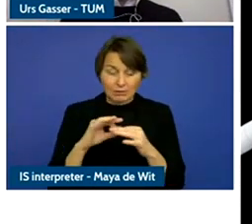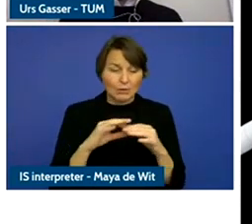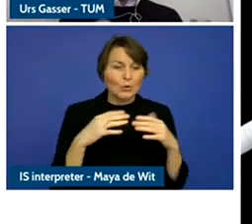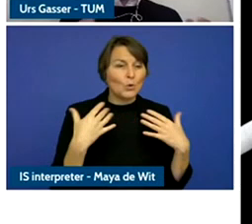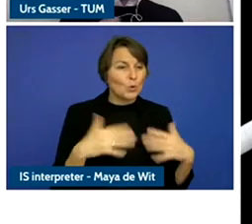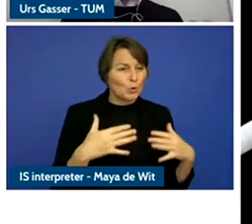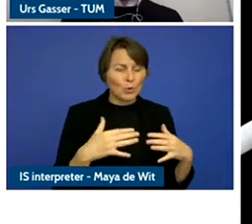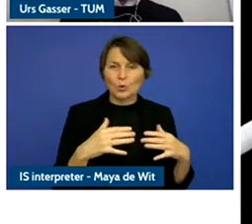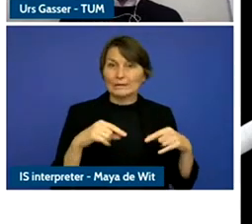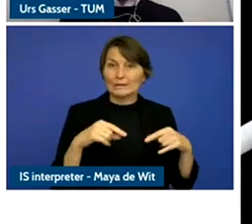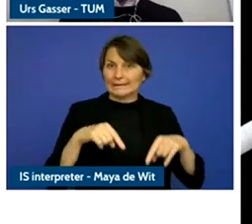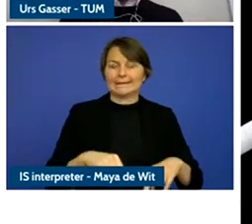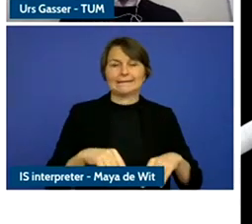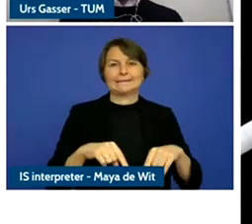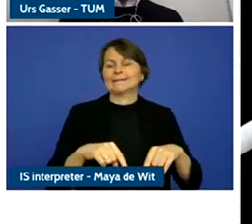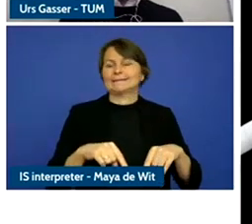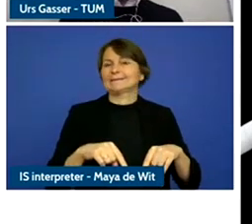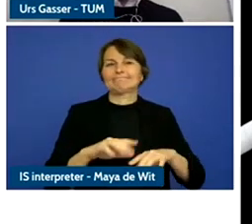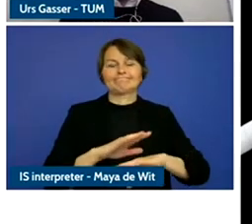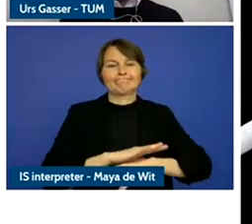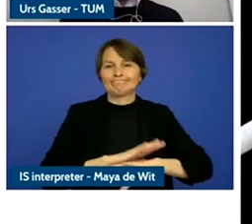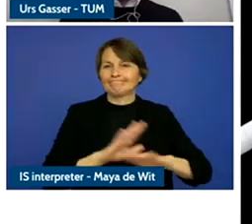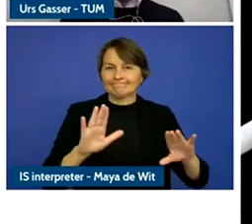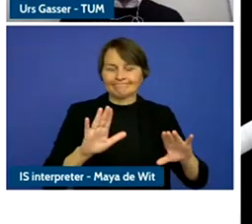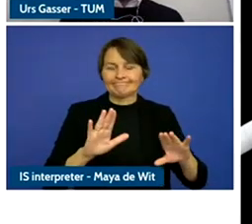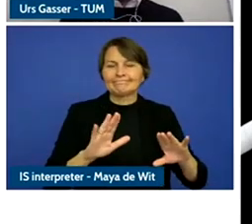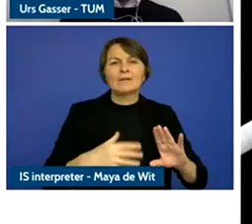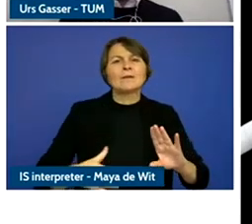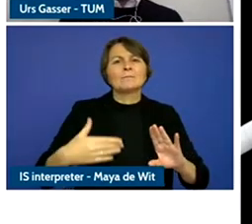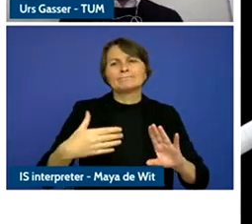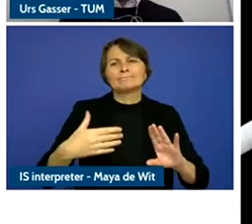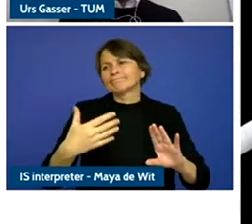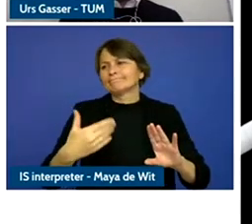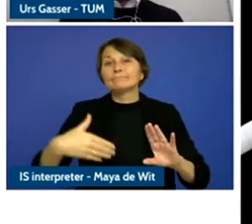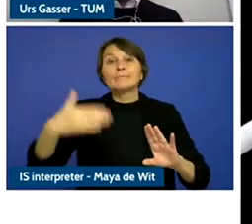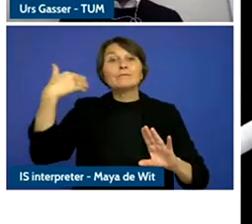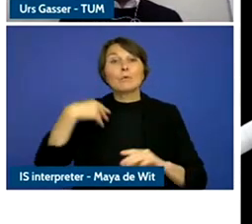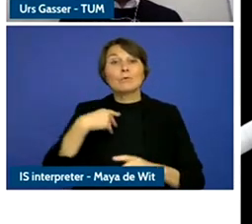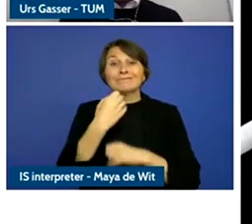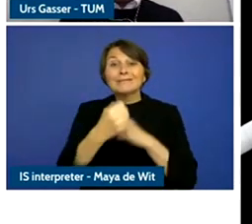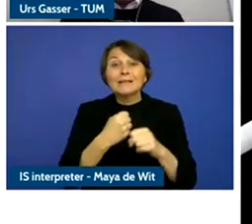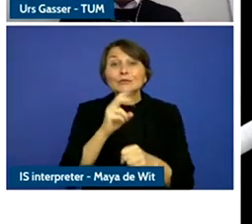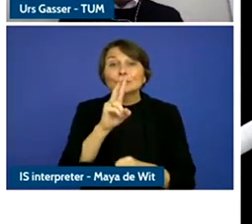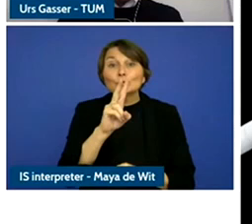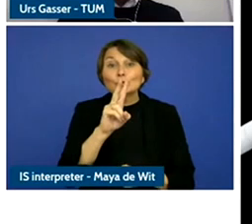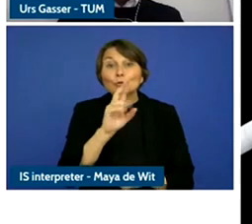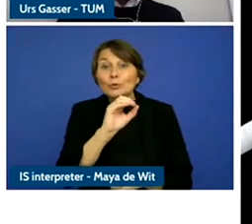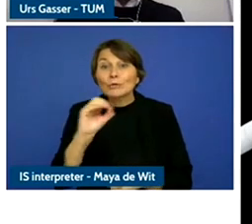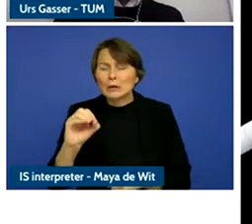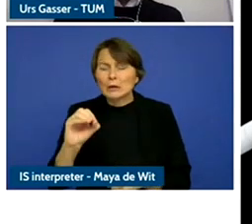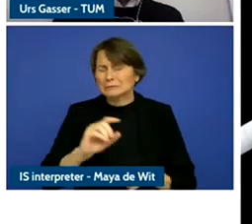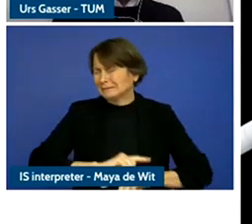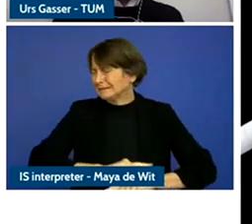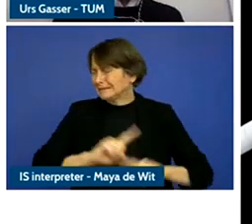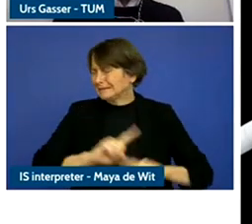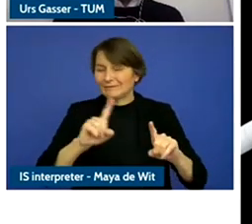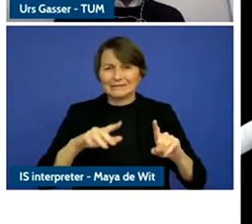qualities of let's say, the early two000tion when you had conversations